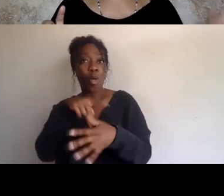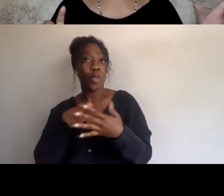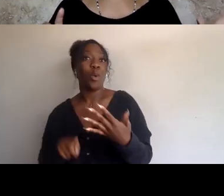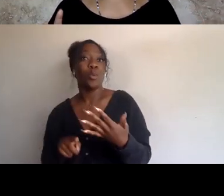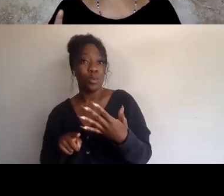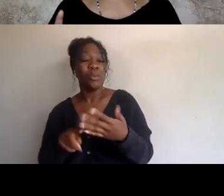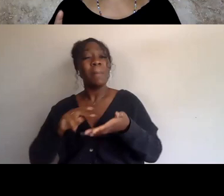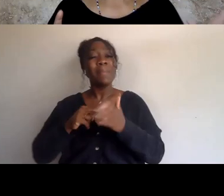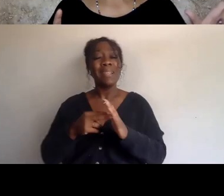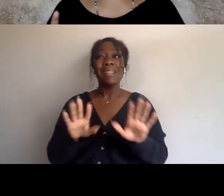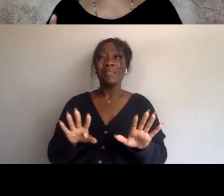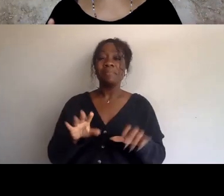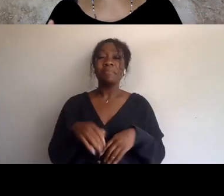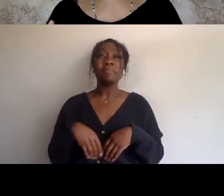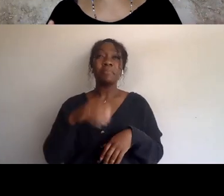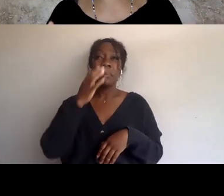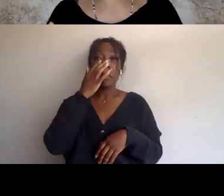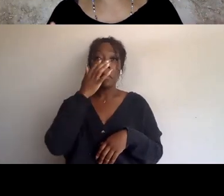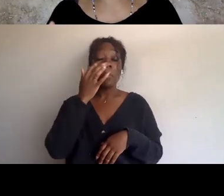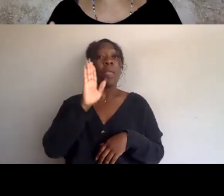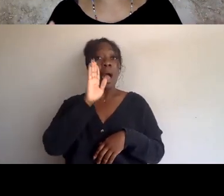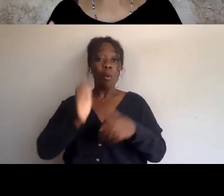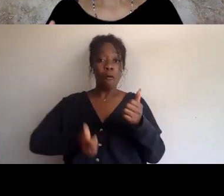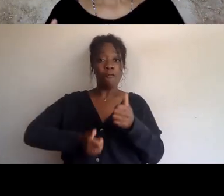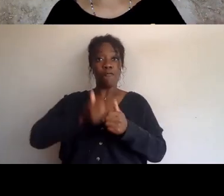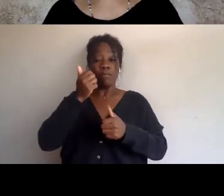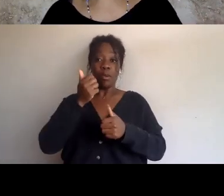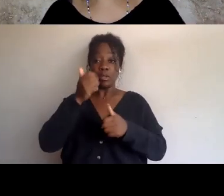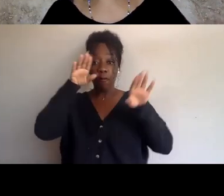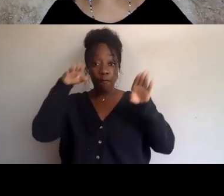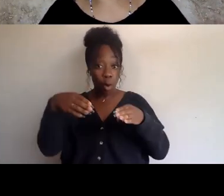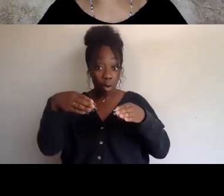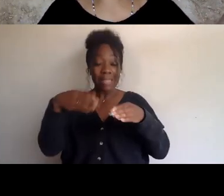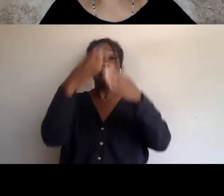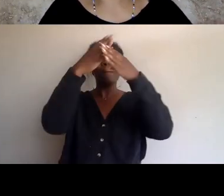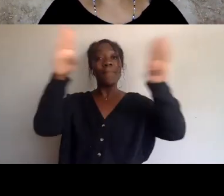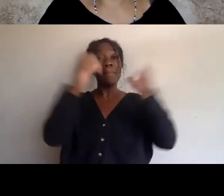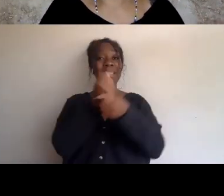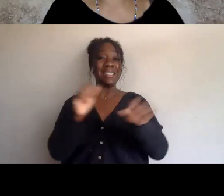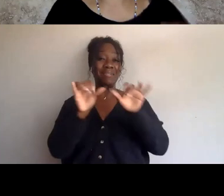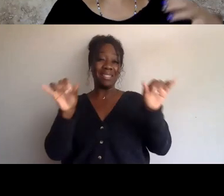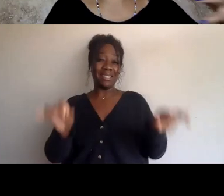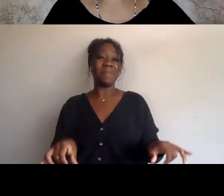but primarily on the system of public safety. And then as we say, every time our feet hit the pavement,